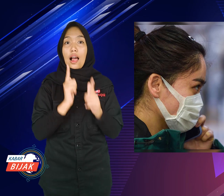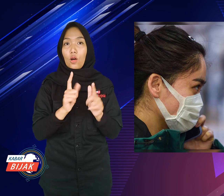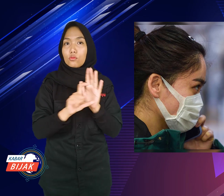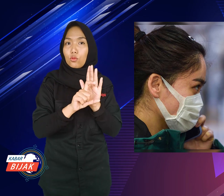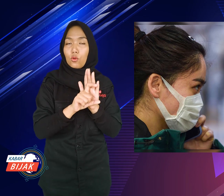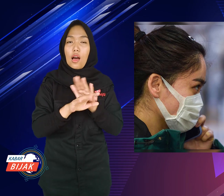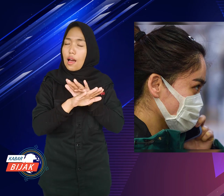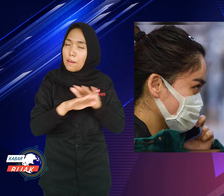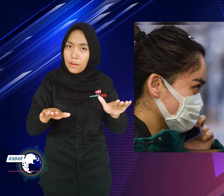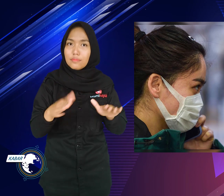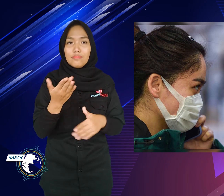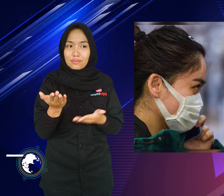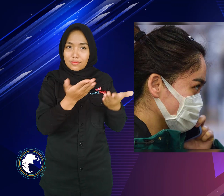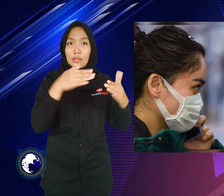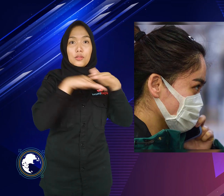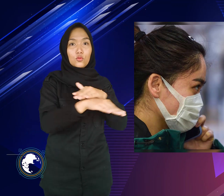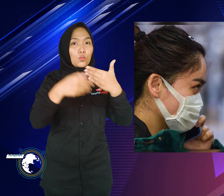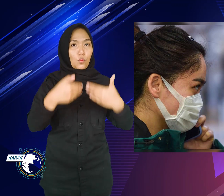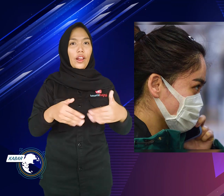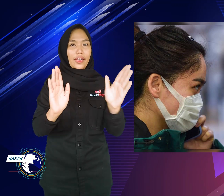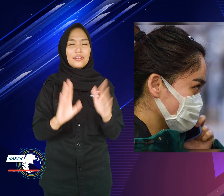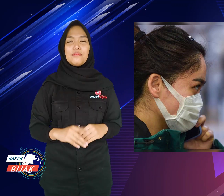If it's safe, you may enter.